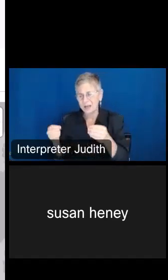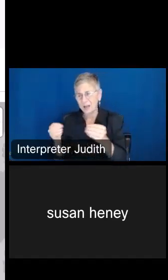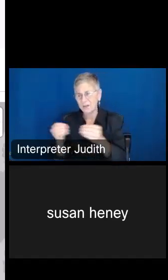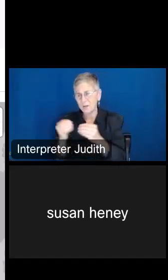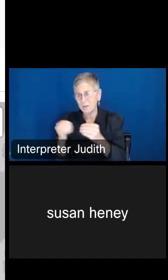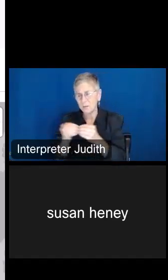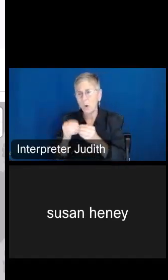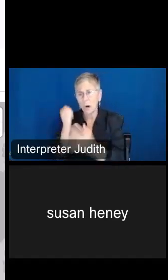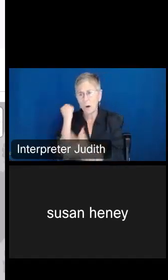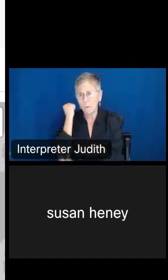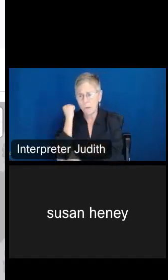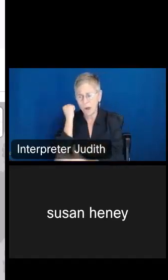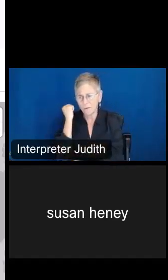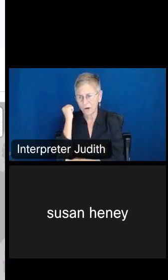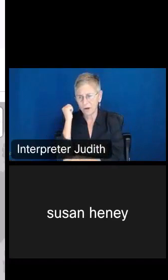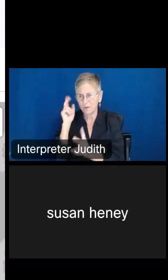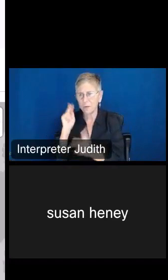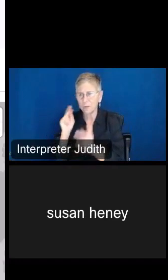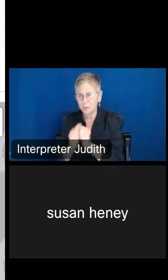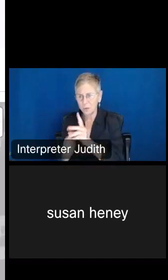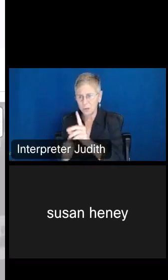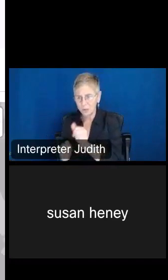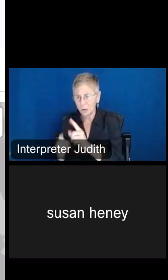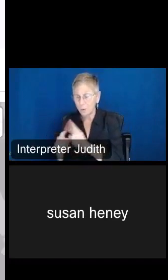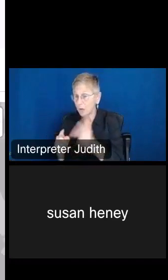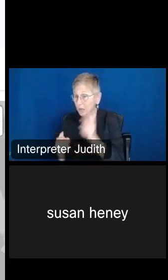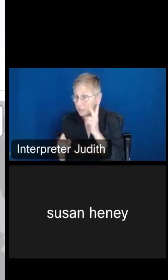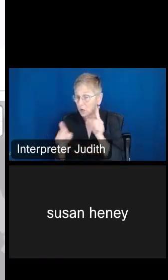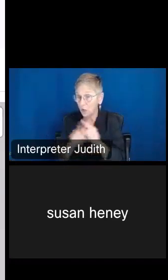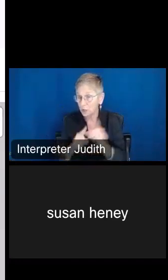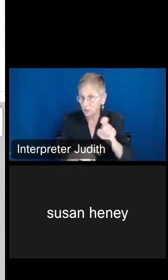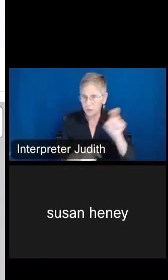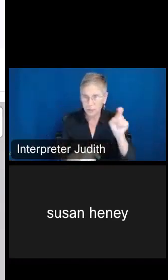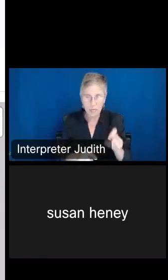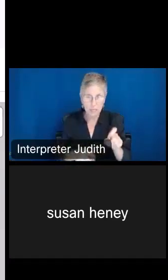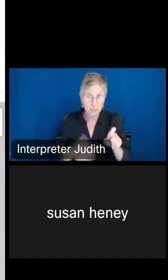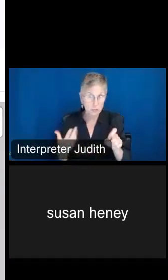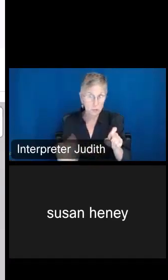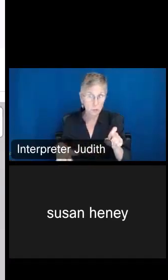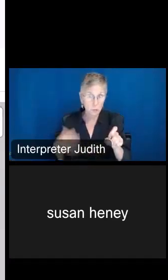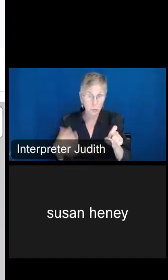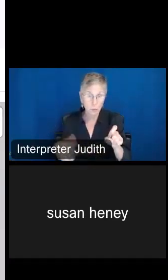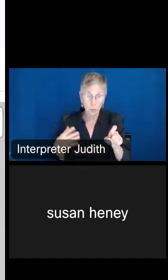people with a disability. But you can see that Texas is really the one with the highest